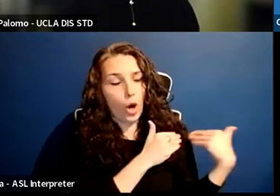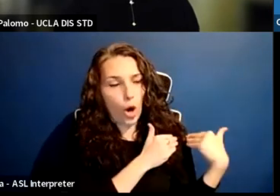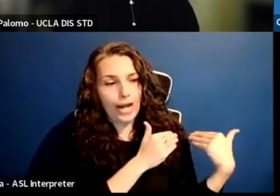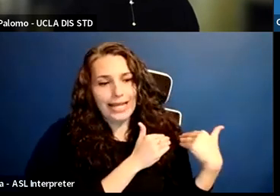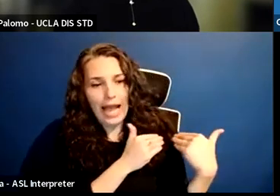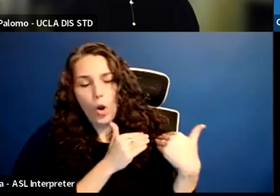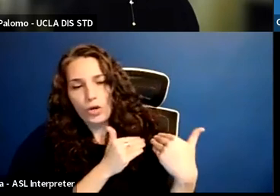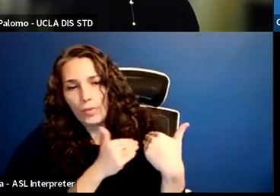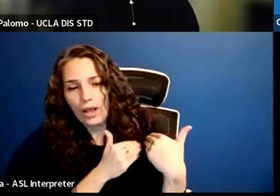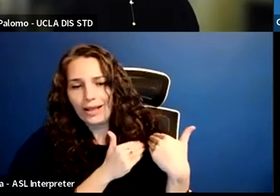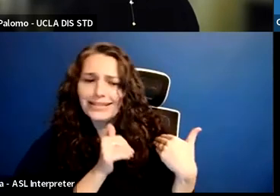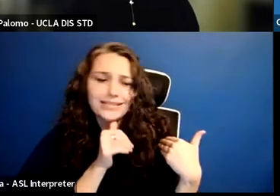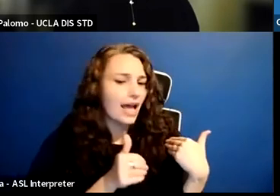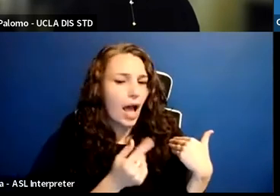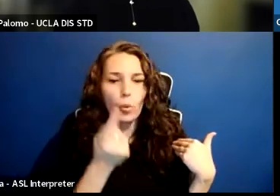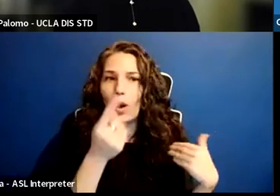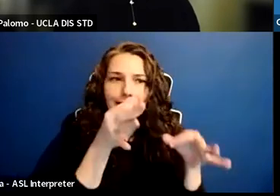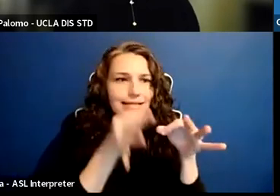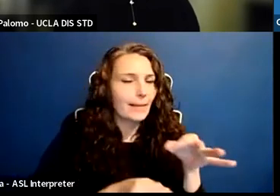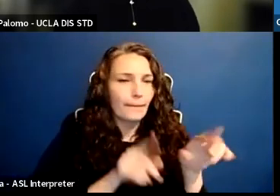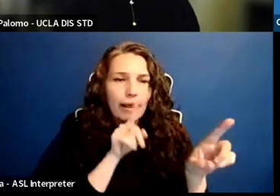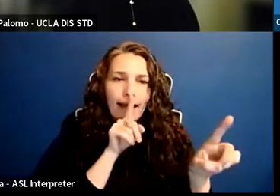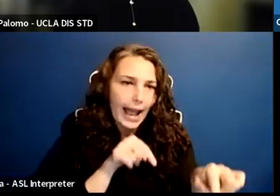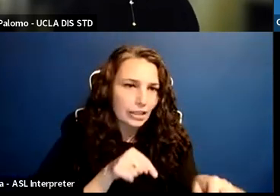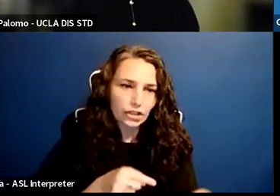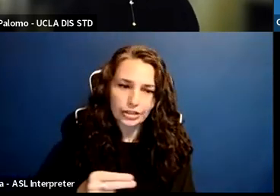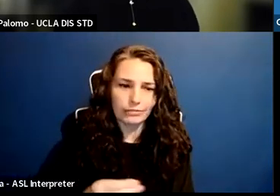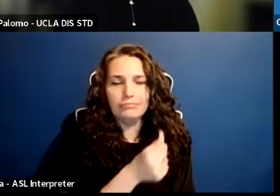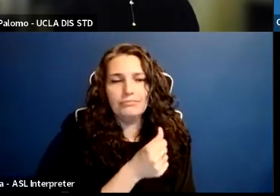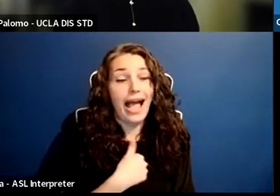for how to make change happen as soon as we need it,